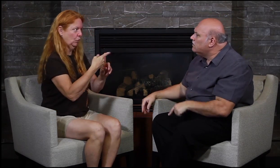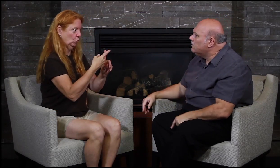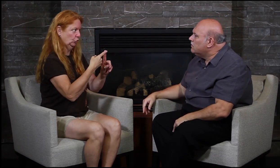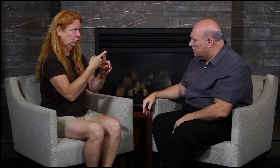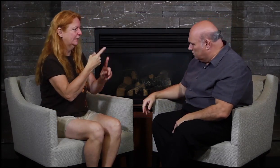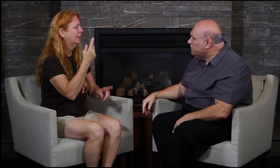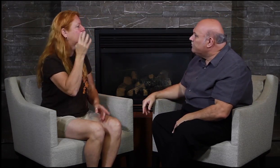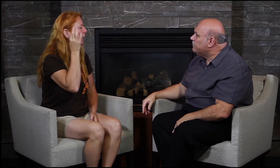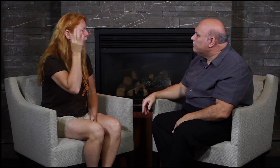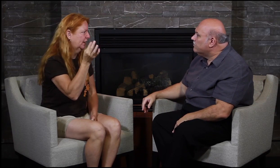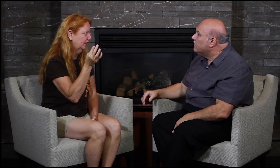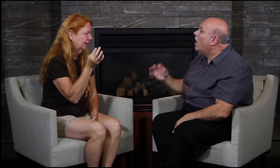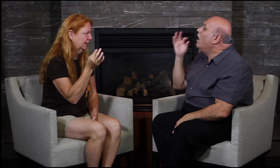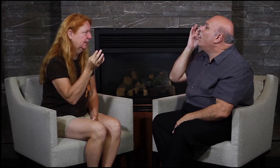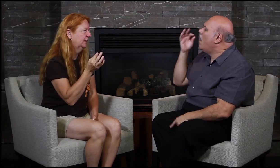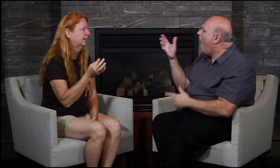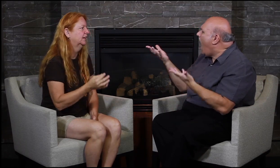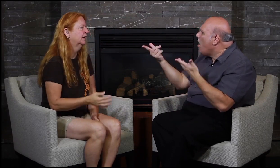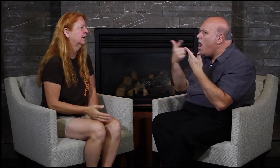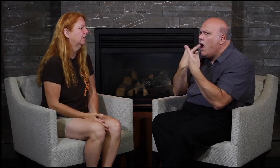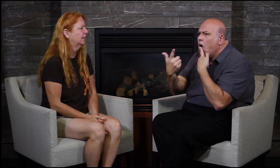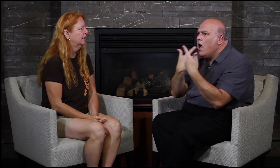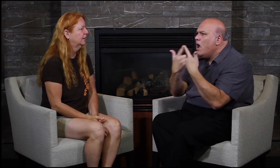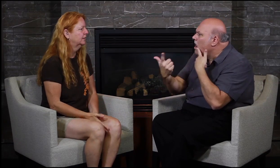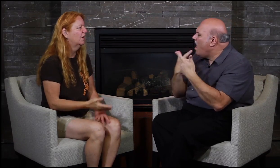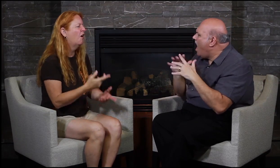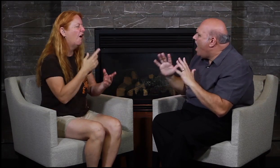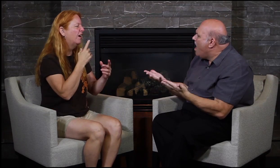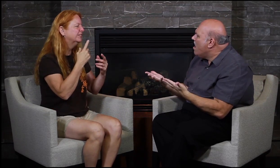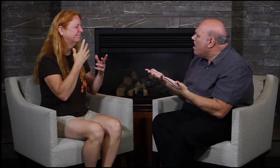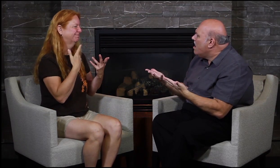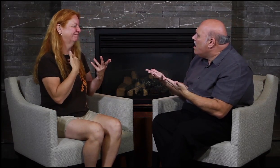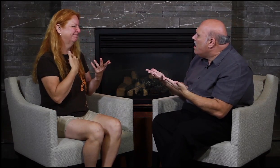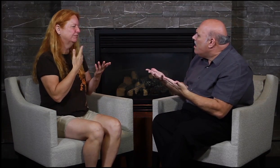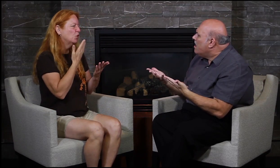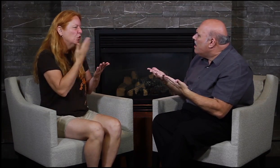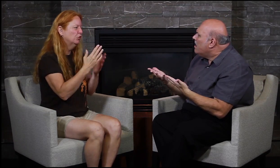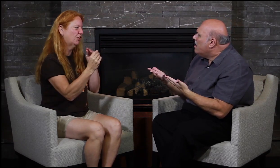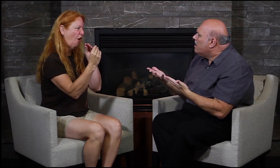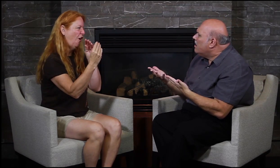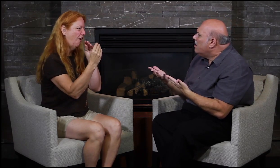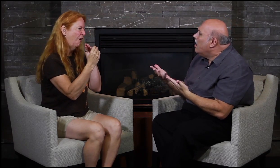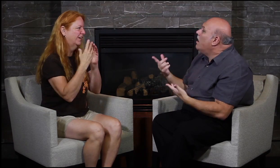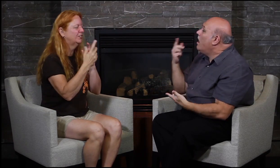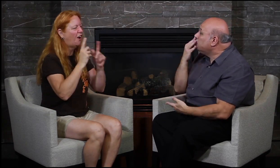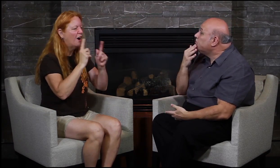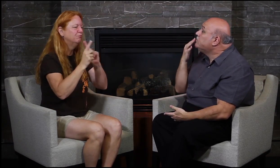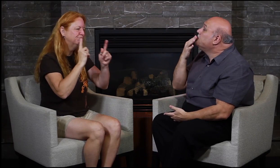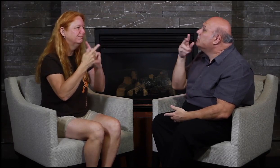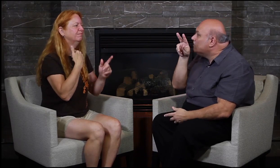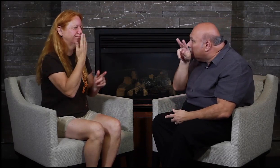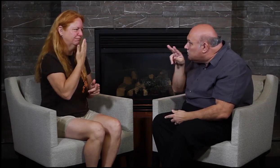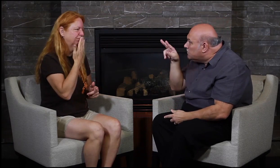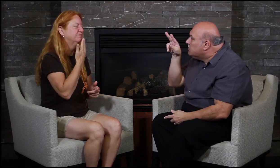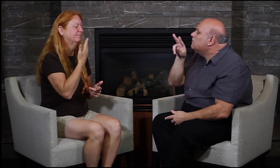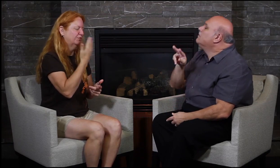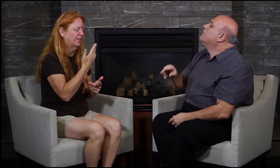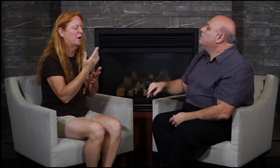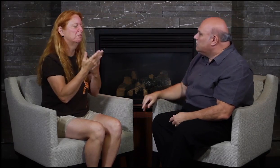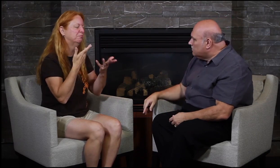In the first course, they are mostly hearing. How did you communicate with them? I can speak and lip-read.